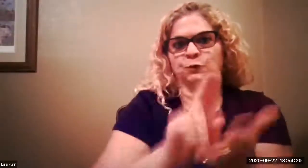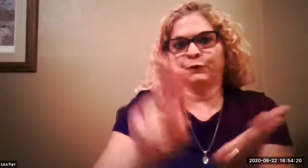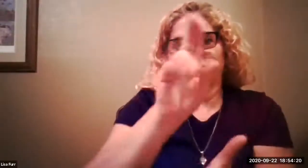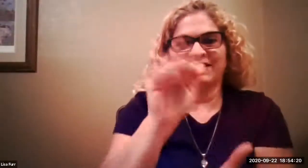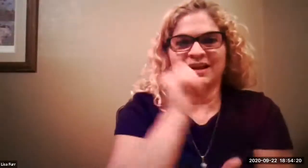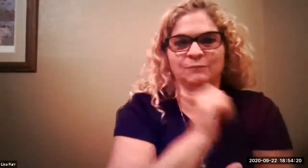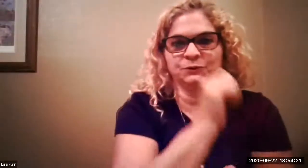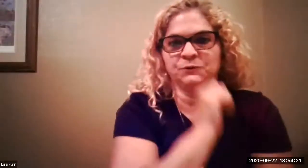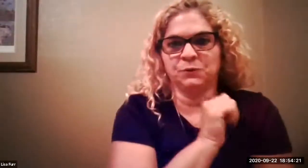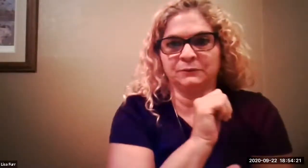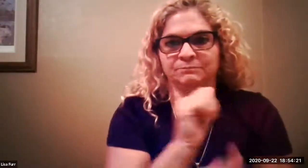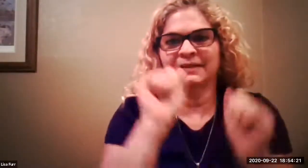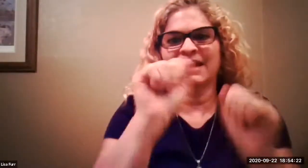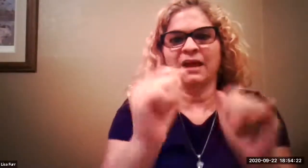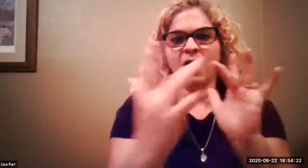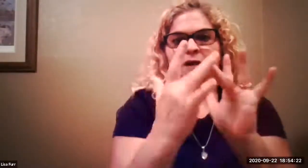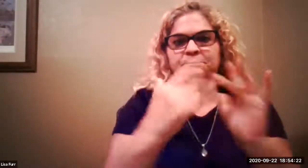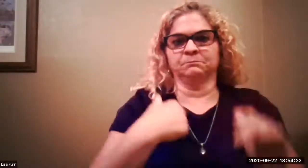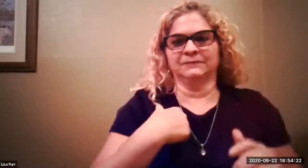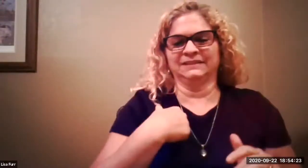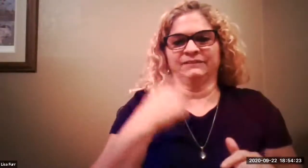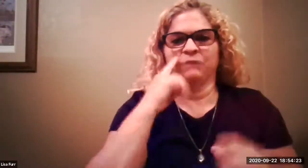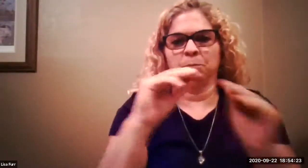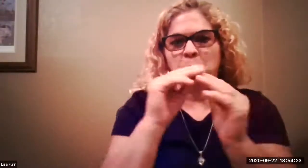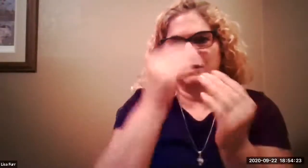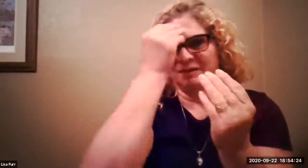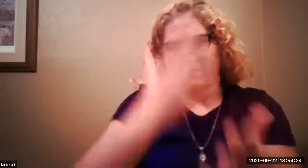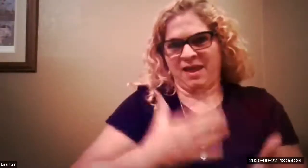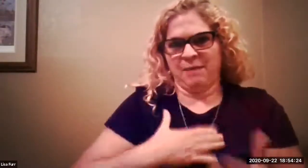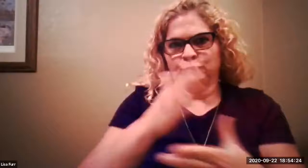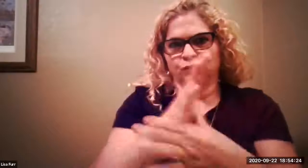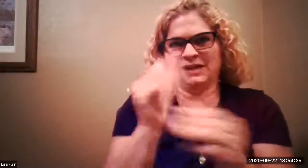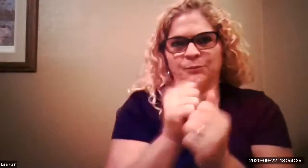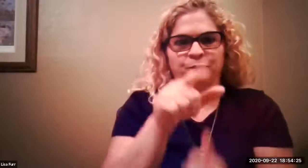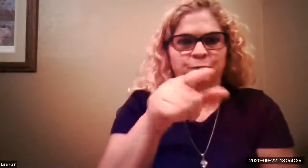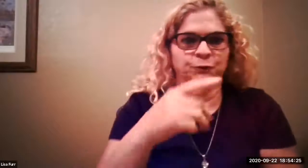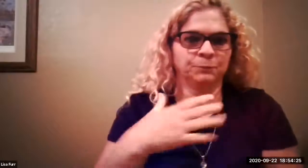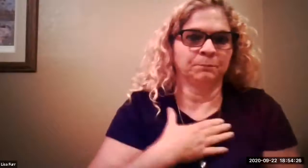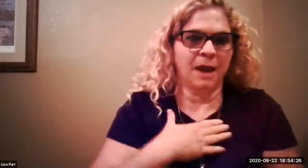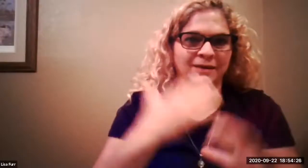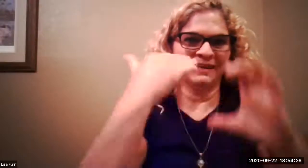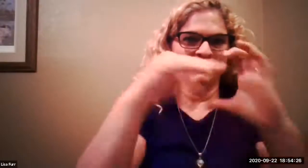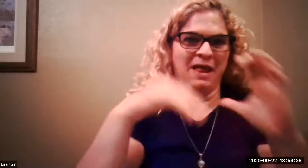community college you can transfer to u of a and you're welcome to contact me